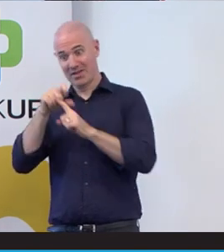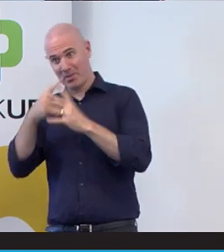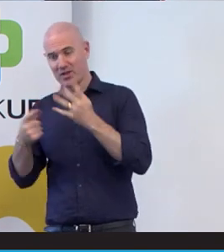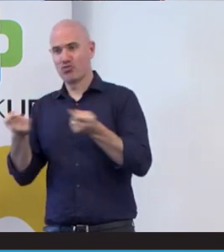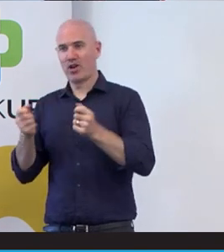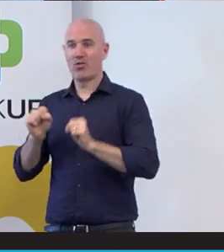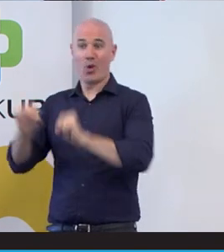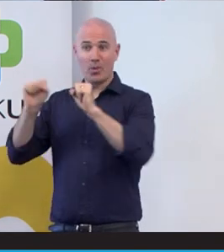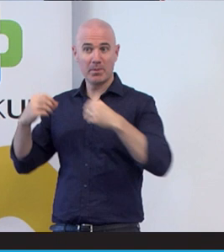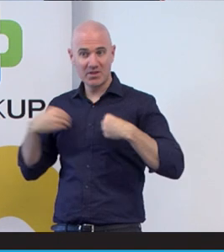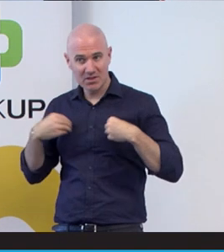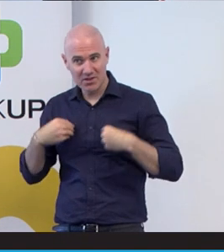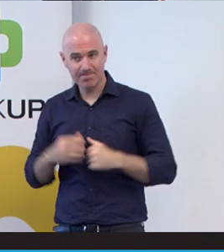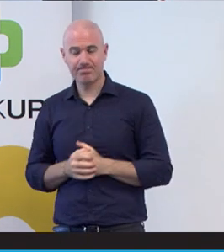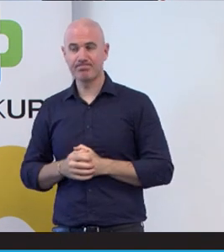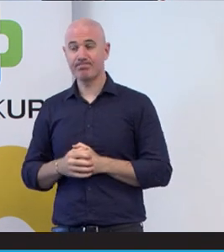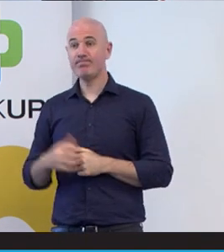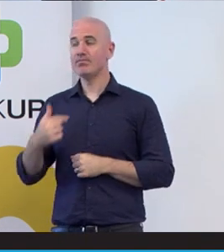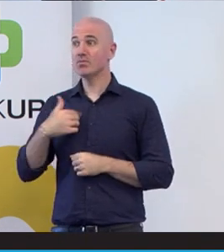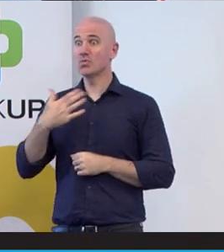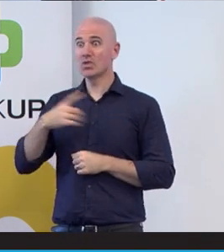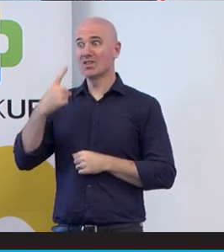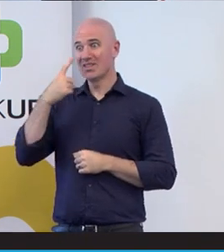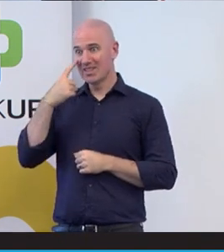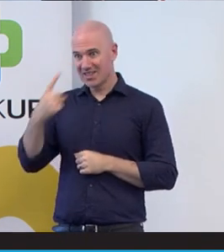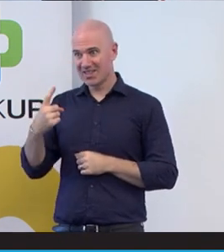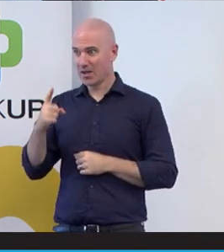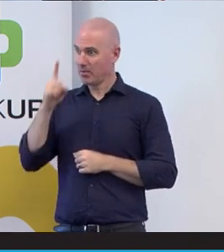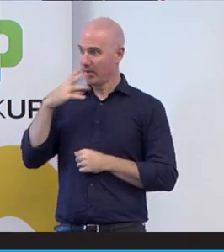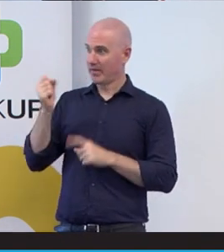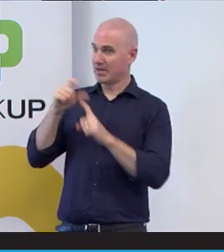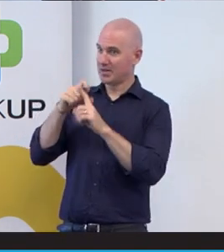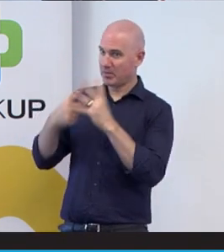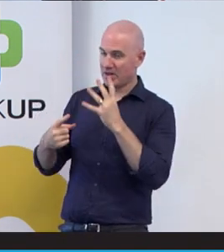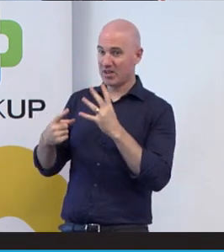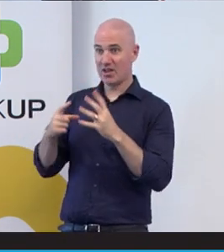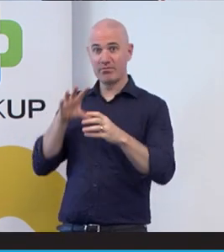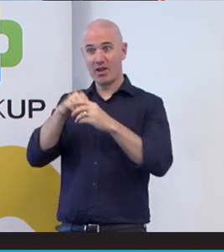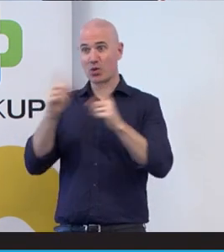We want to see more people with disability have many opportunities in management roles and to